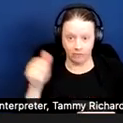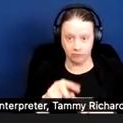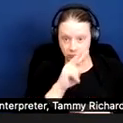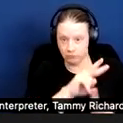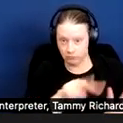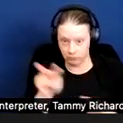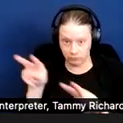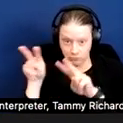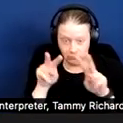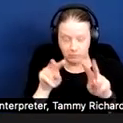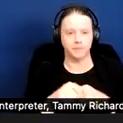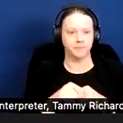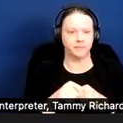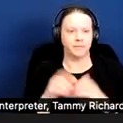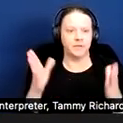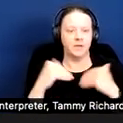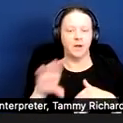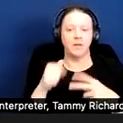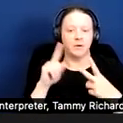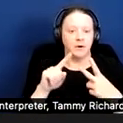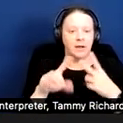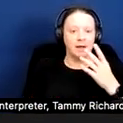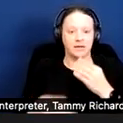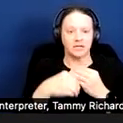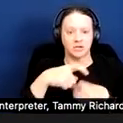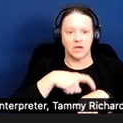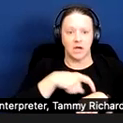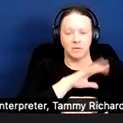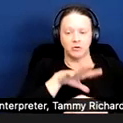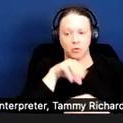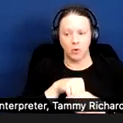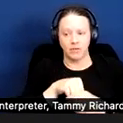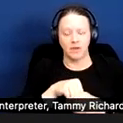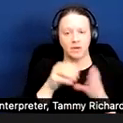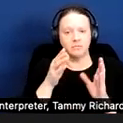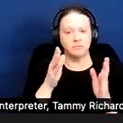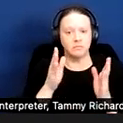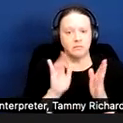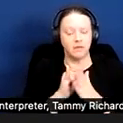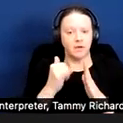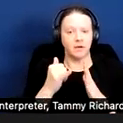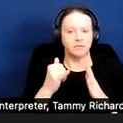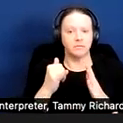Another note: Additional time is, you know, well within the scope of accommodations that